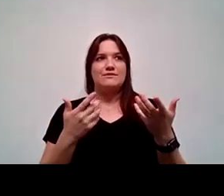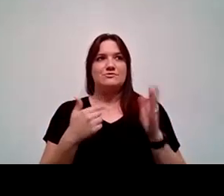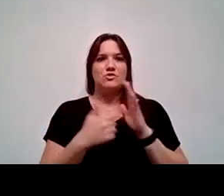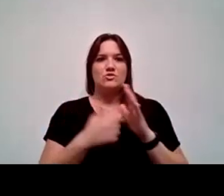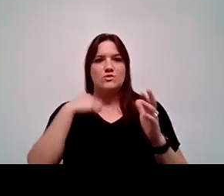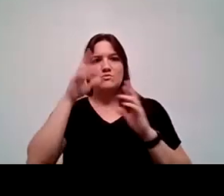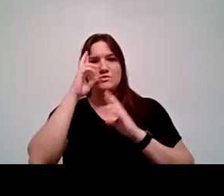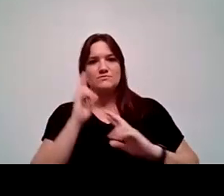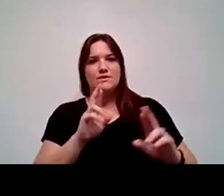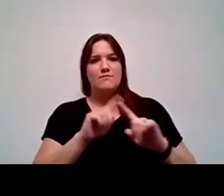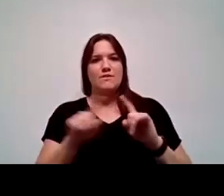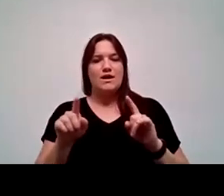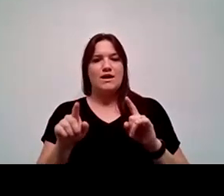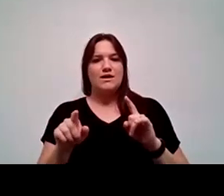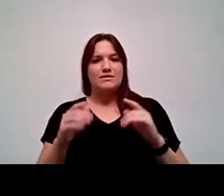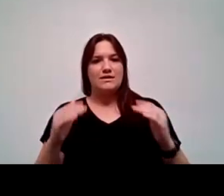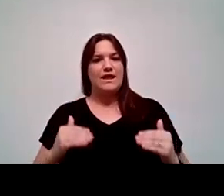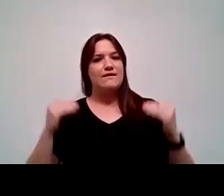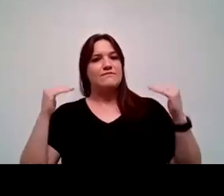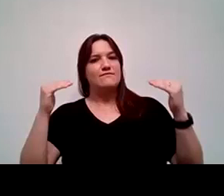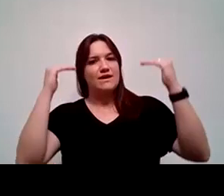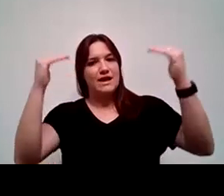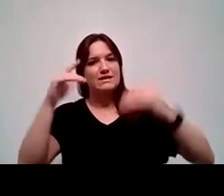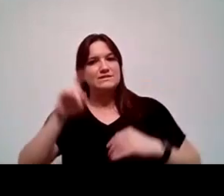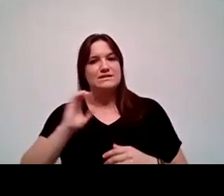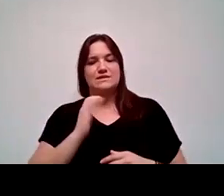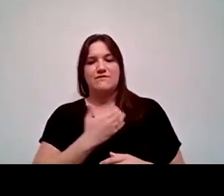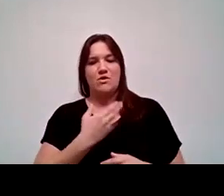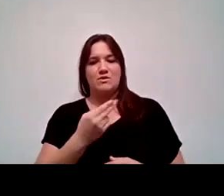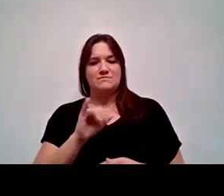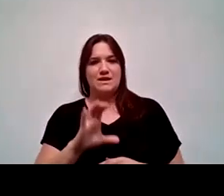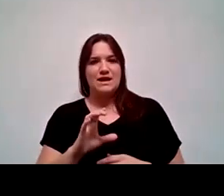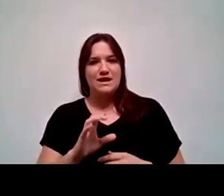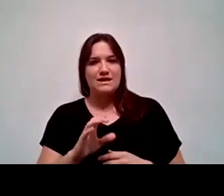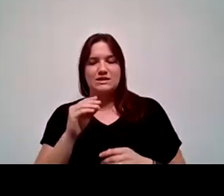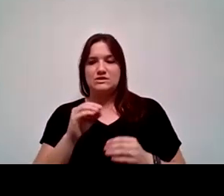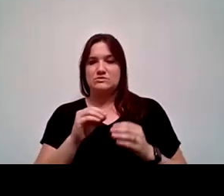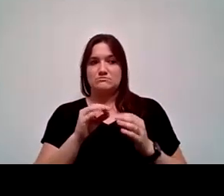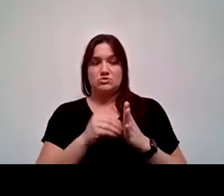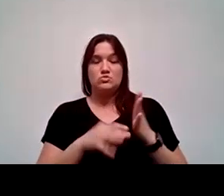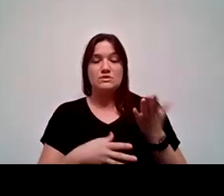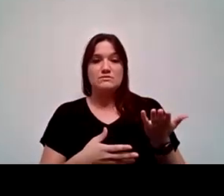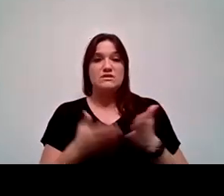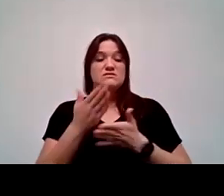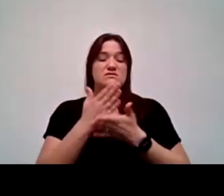but also advancing the needs of our Hispanic and Latinx students? So some of the things we're doing on campus.